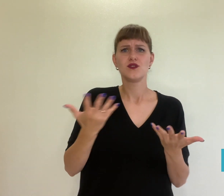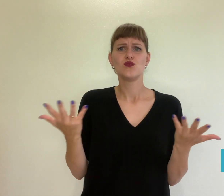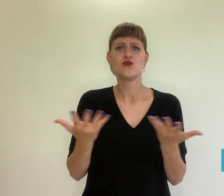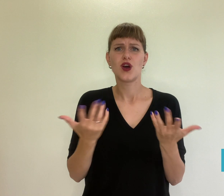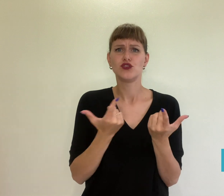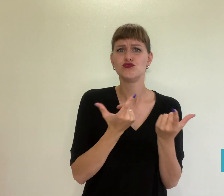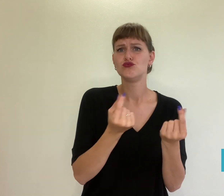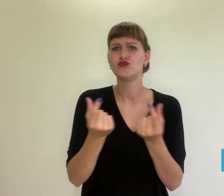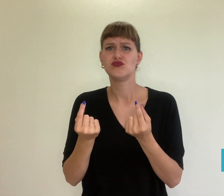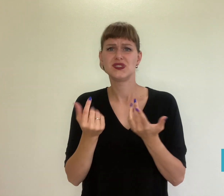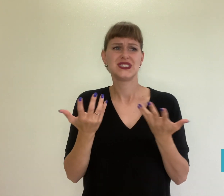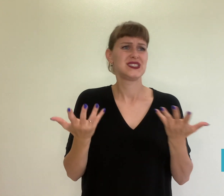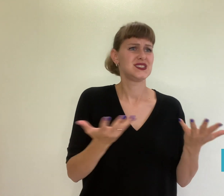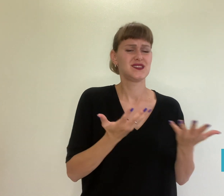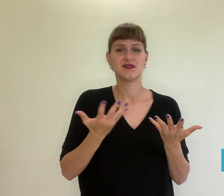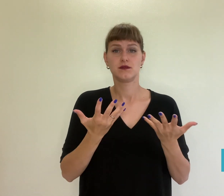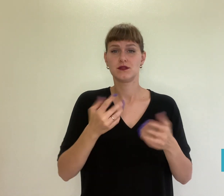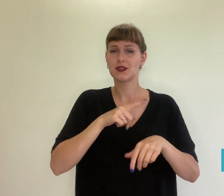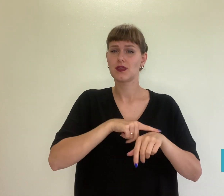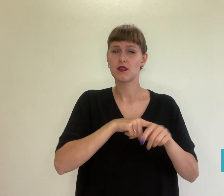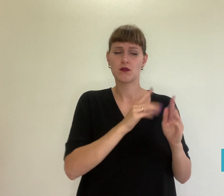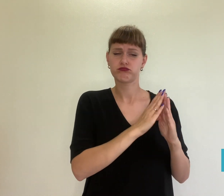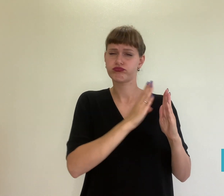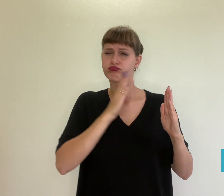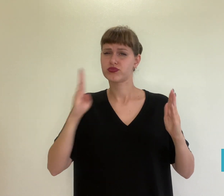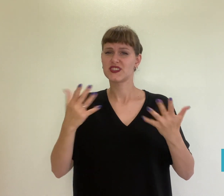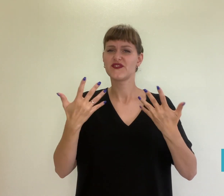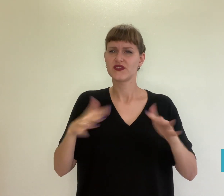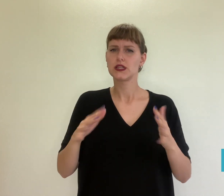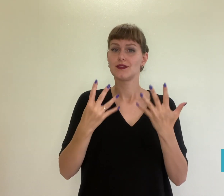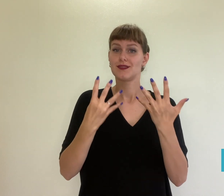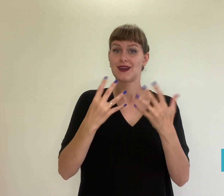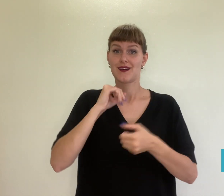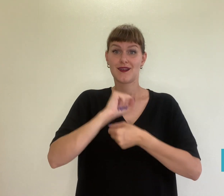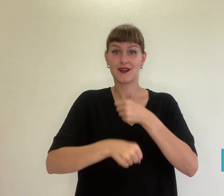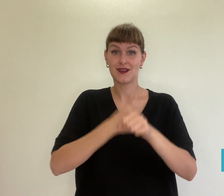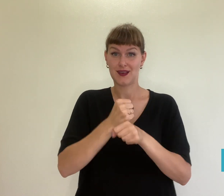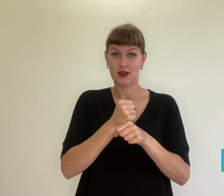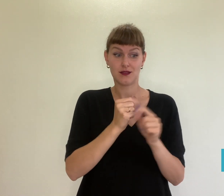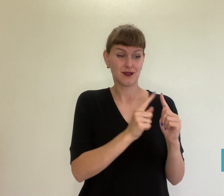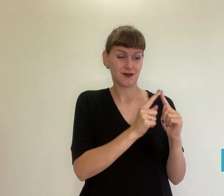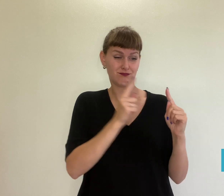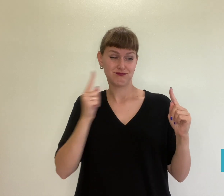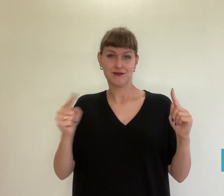he didn’t know what to do. Over the last 9 years,